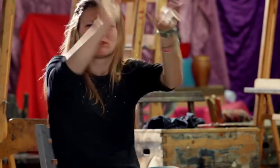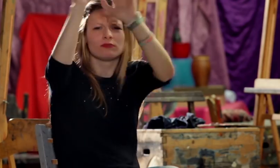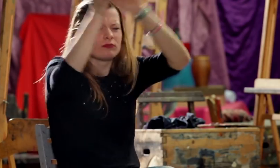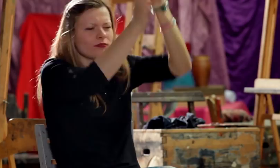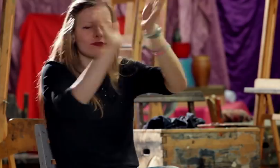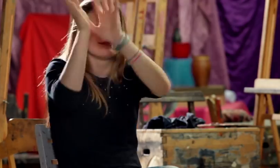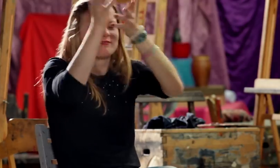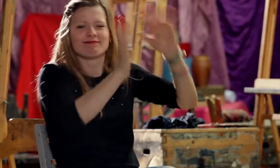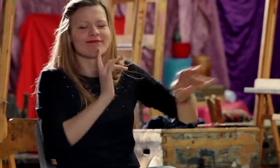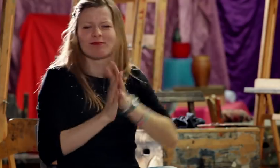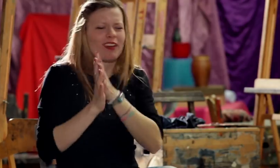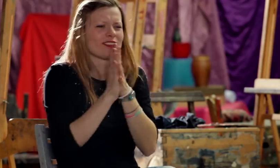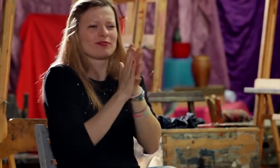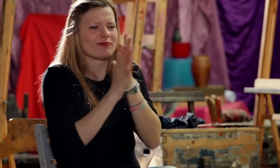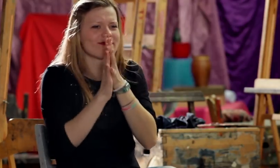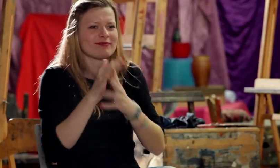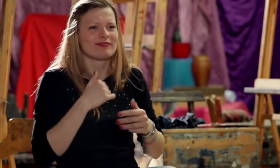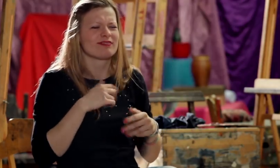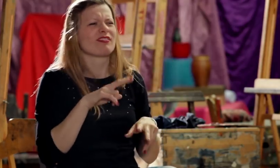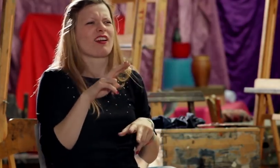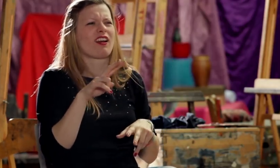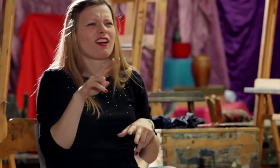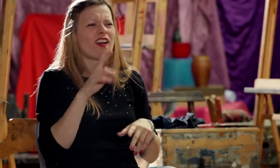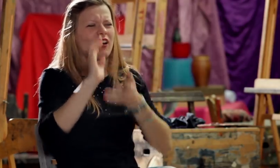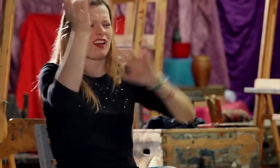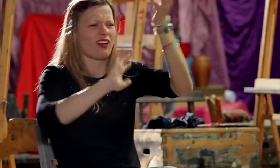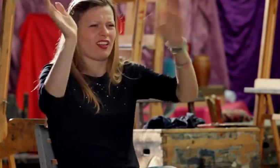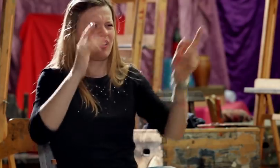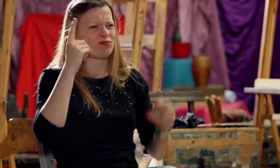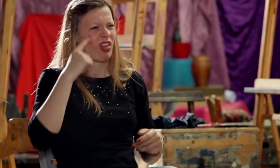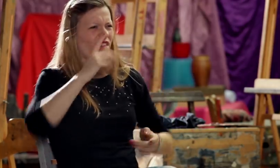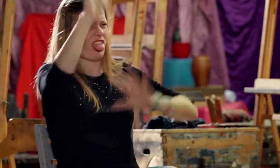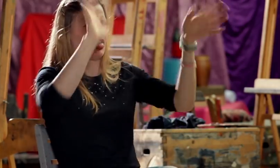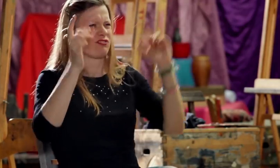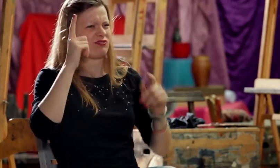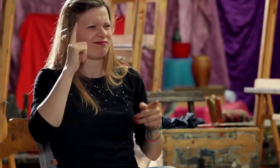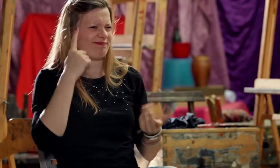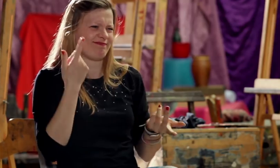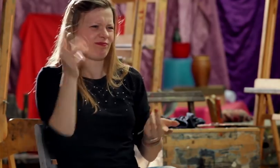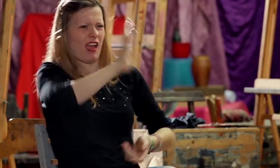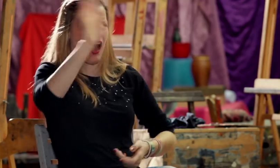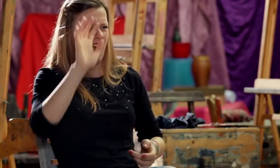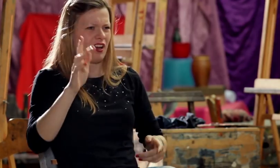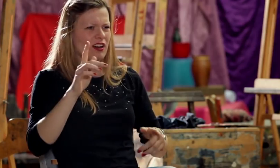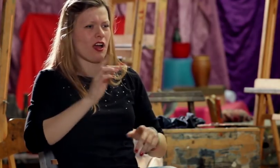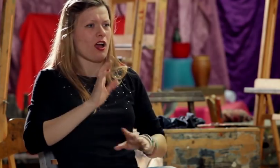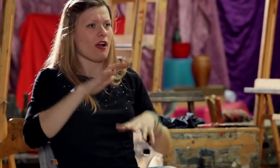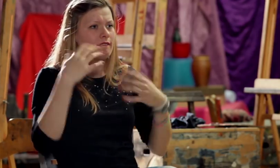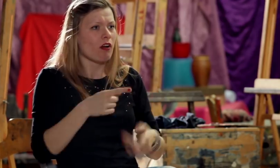I saw deaf people that were moving their hands, waving. I thought they were just waving